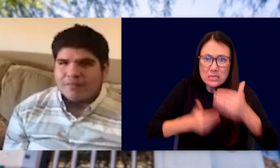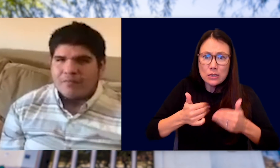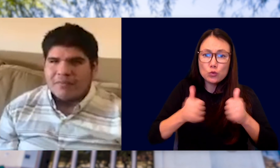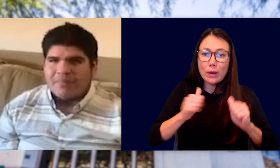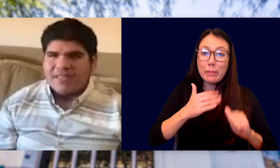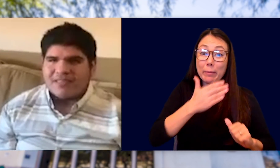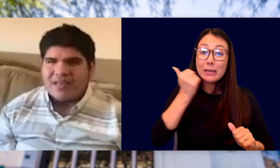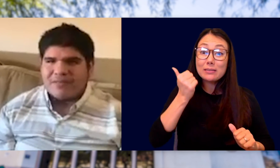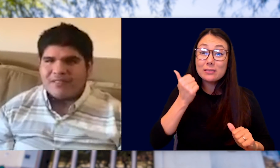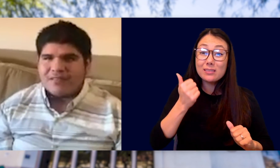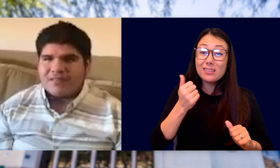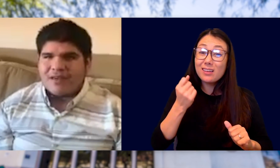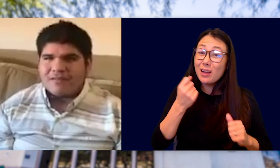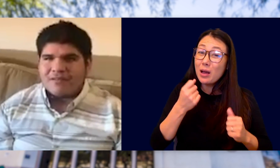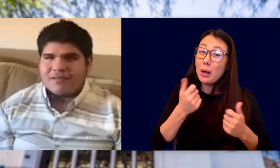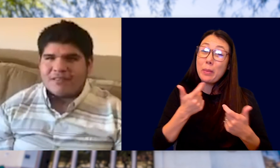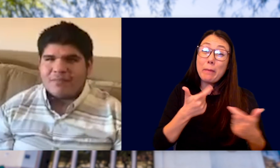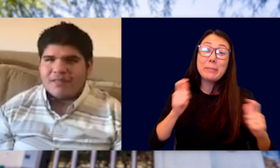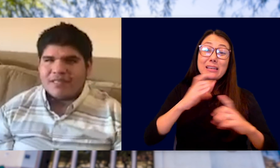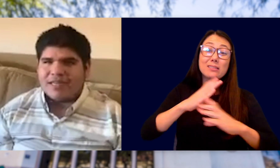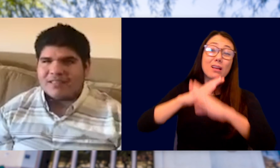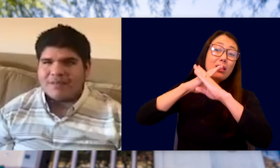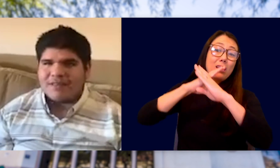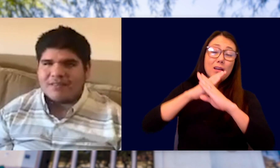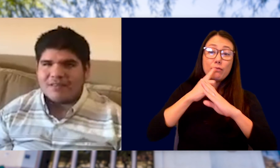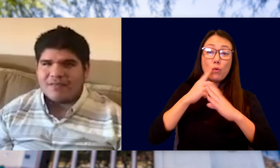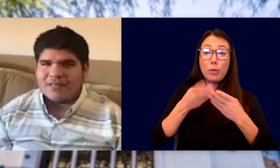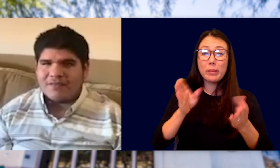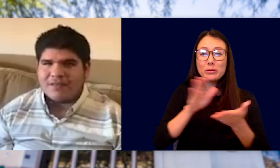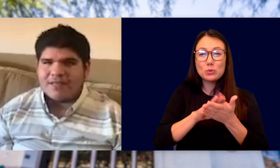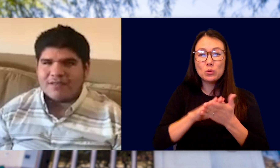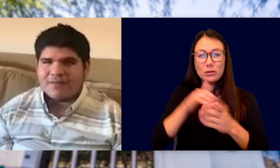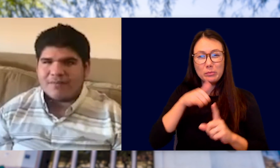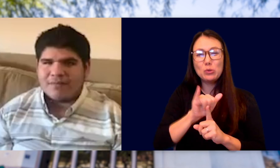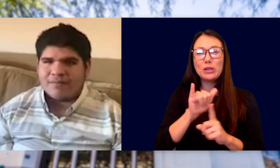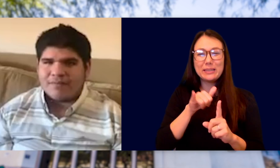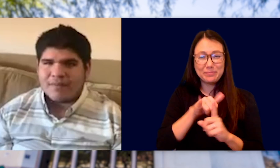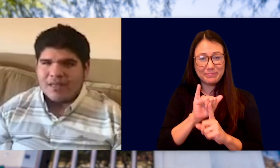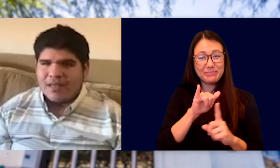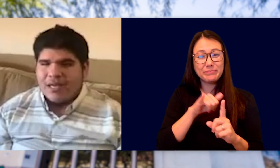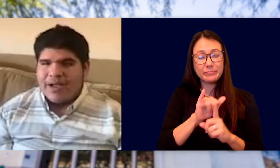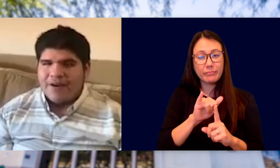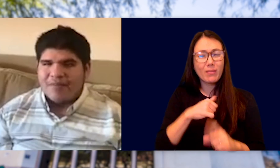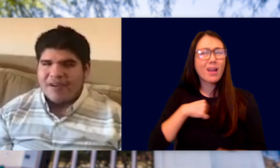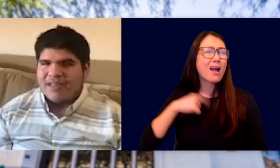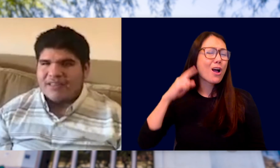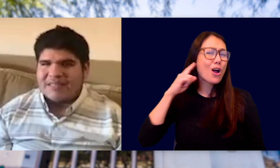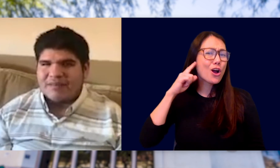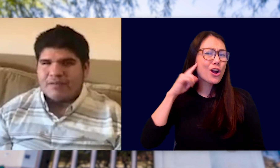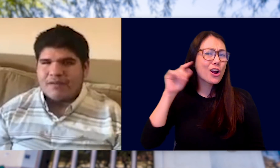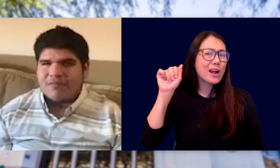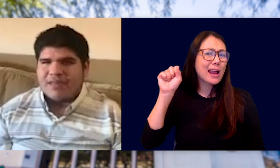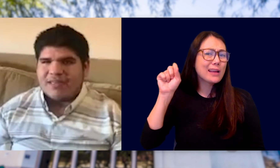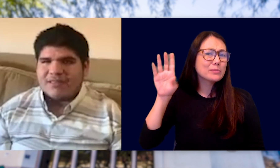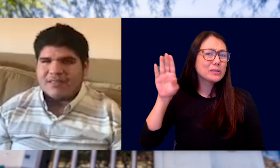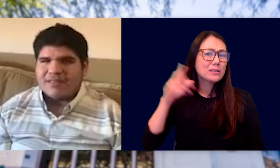MY BIGGEST OBSTACLE HOWEVER WAS THE BULLYING I EXPERIENCED OVER SEVERAL YEARS. I HEARD ABOUT ASDB FROM ONE OF MY COUSINS